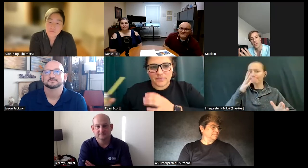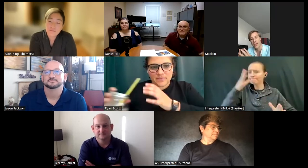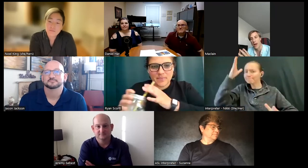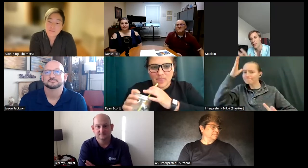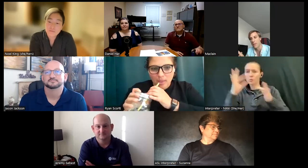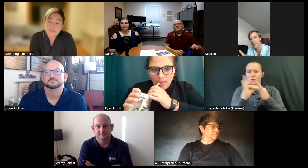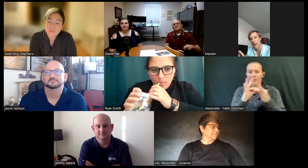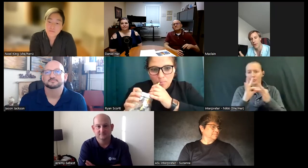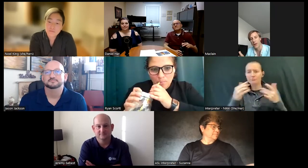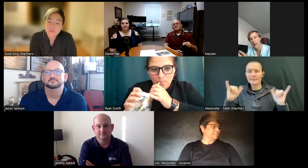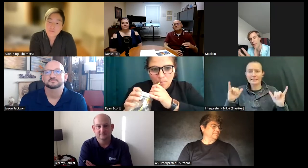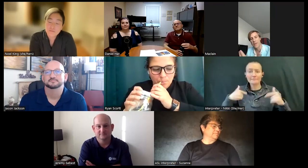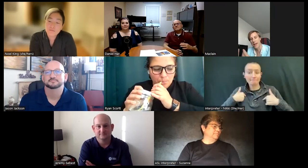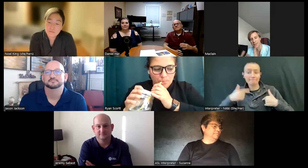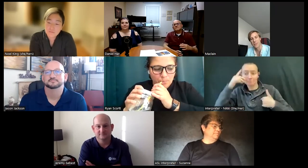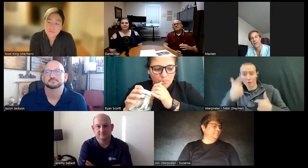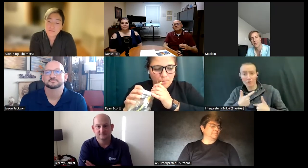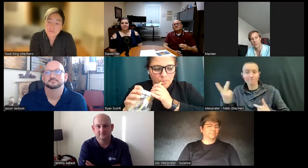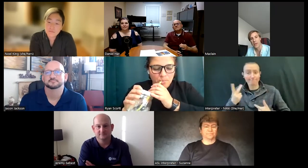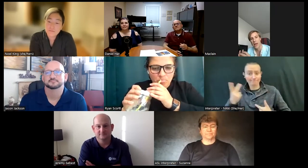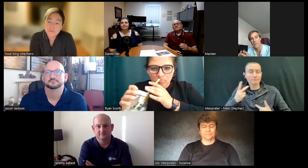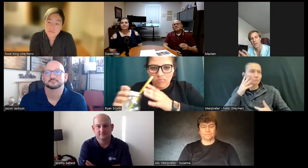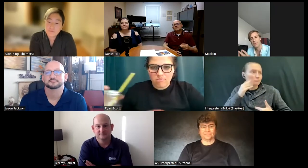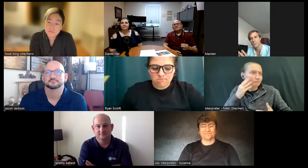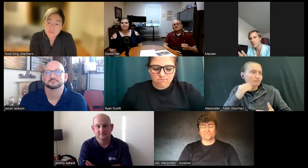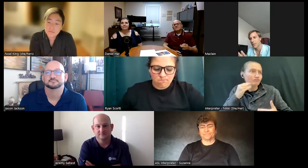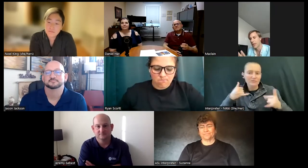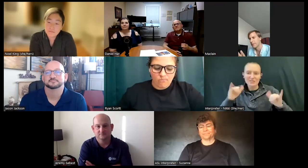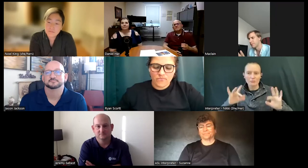allow me and my brother to have the best experiences growing up